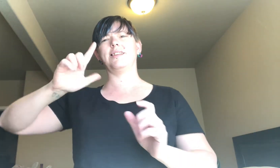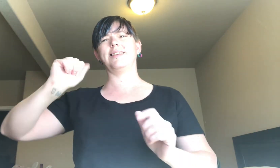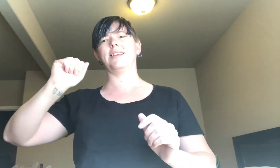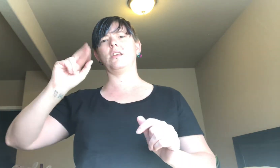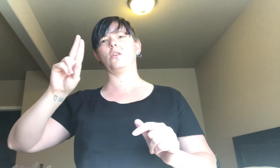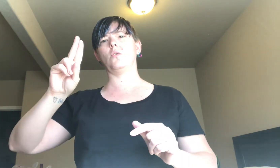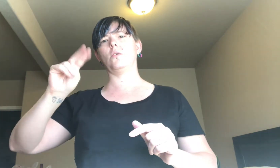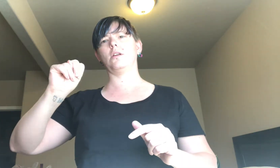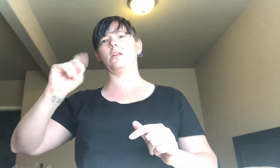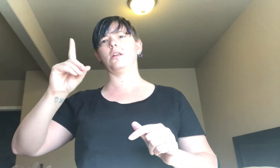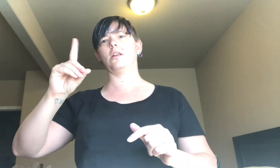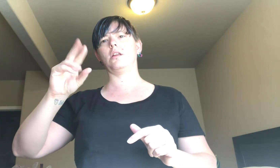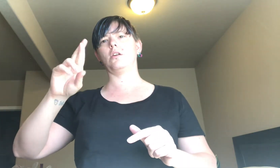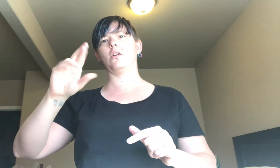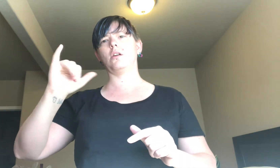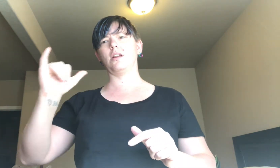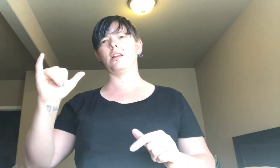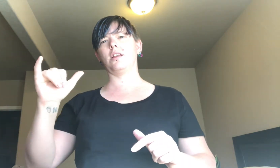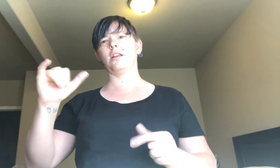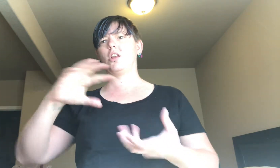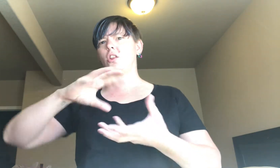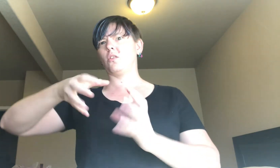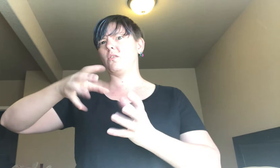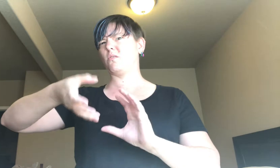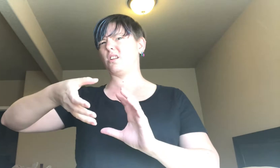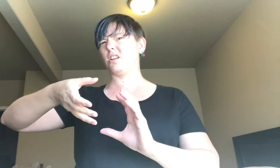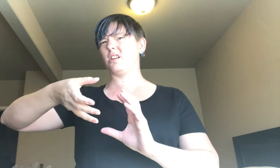L-A-U-N-D-R-Y? Laundry?